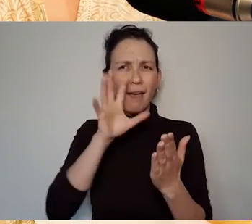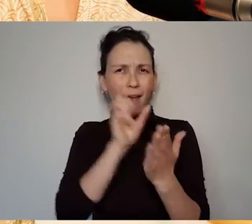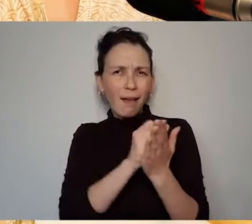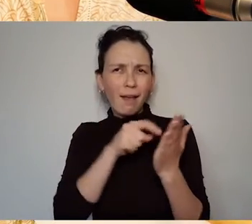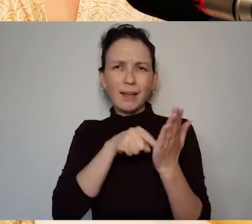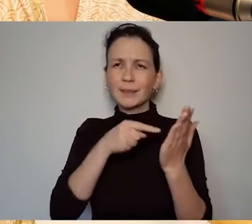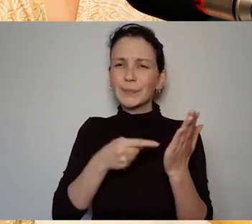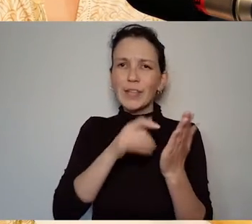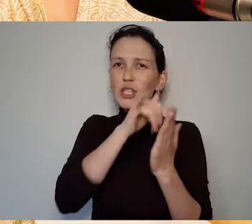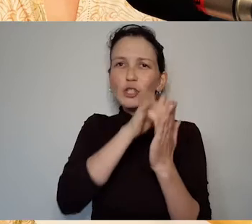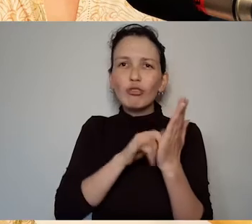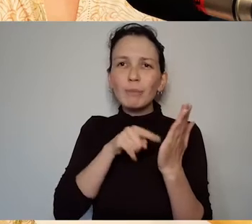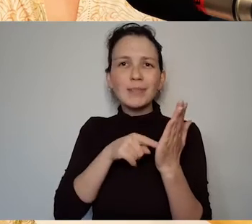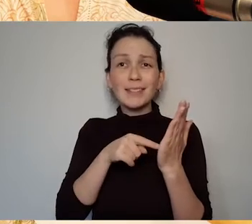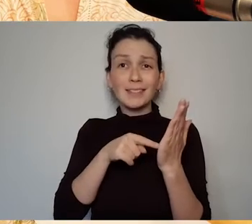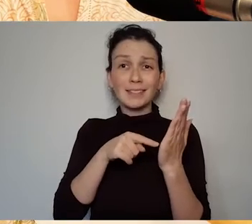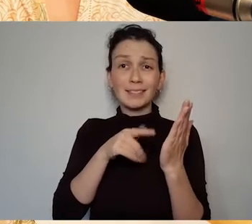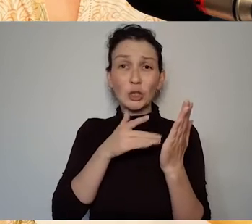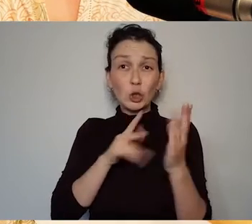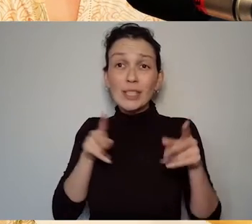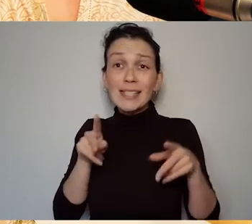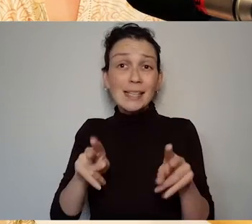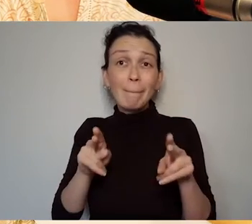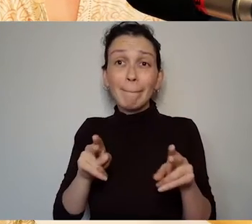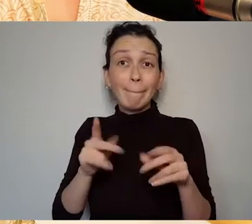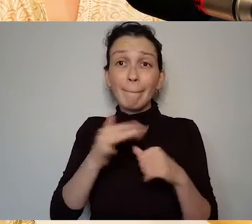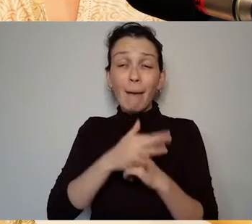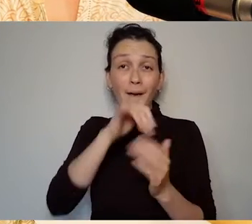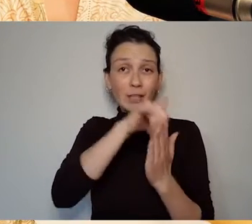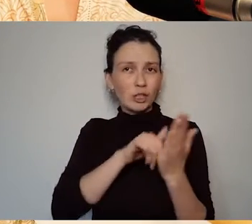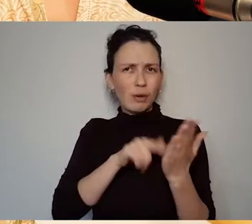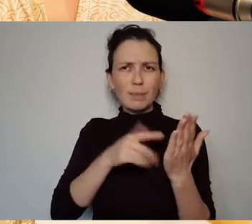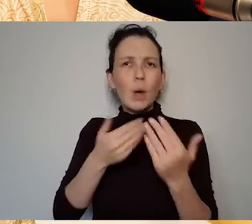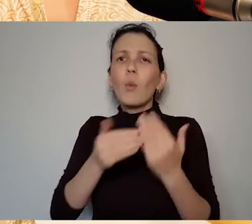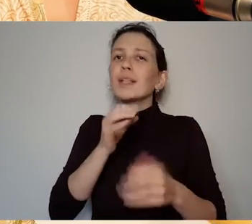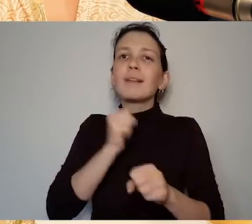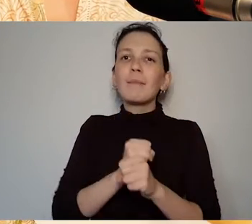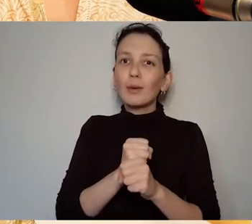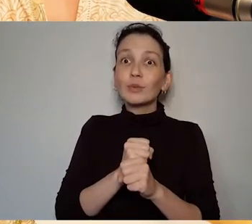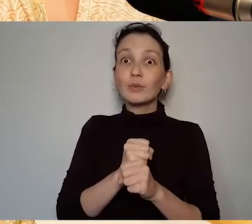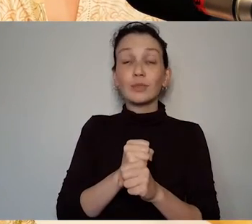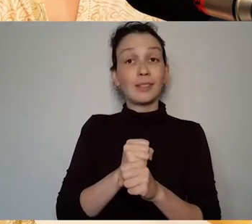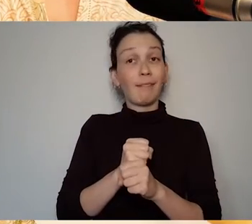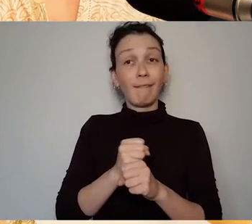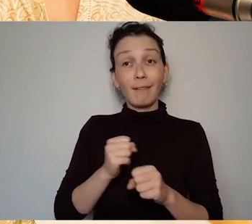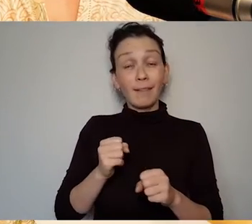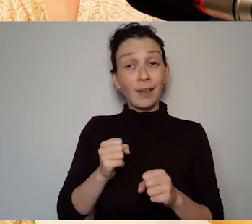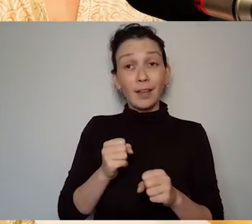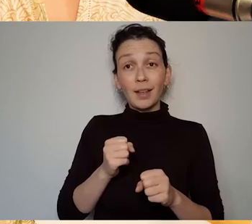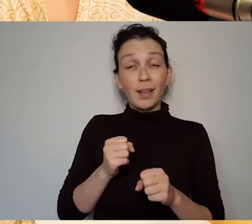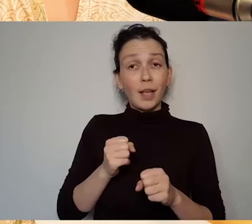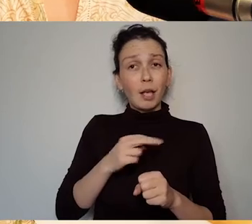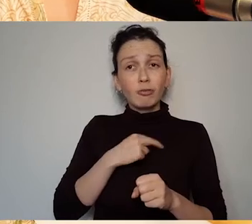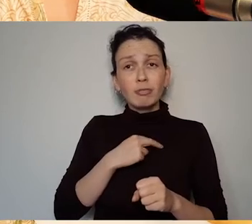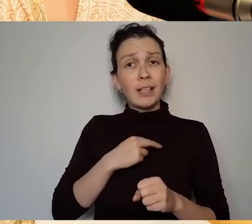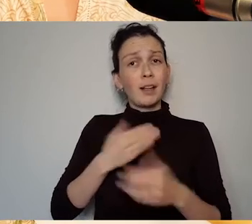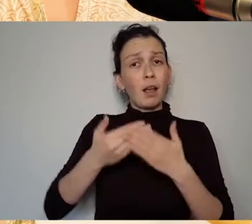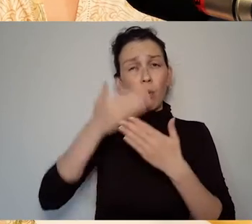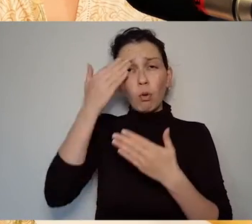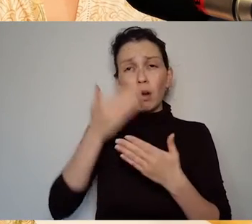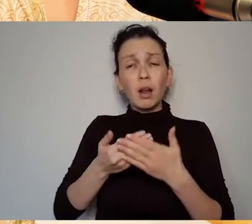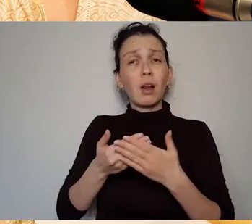is all about and we are learning so much with the benefit of the practice as research methodology.